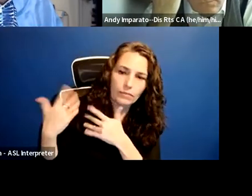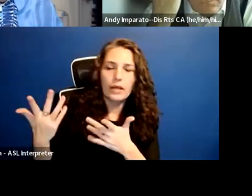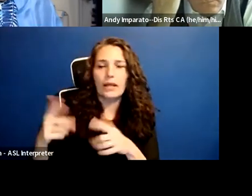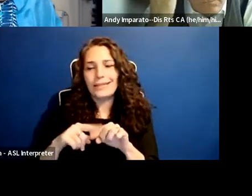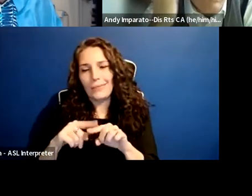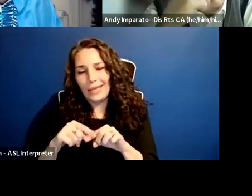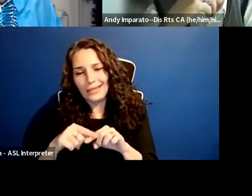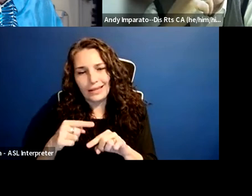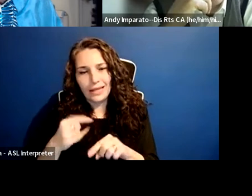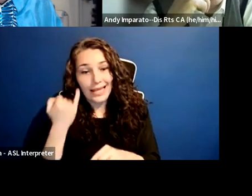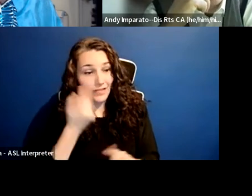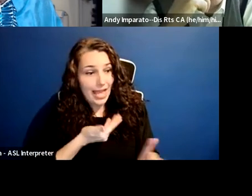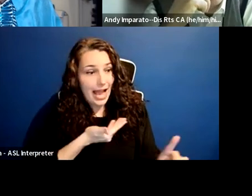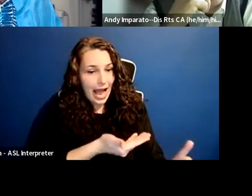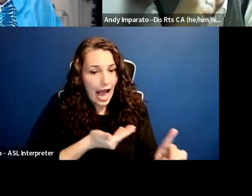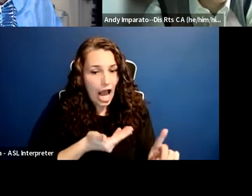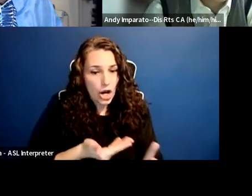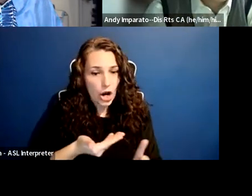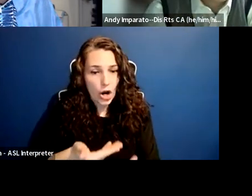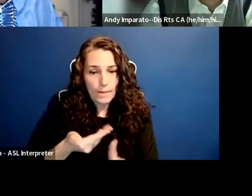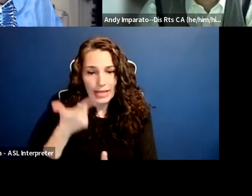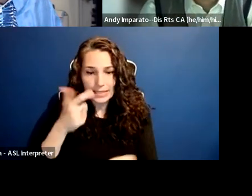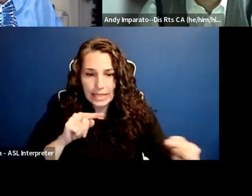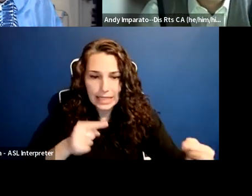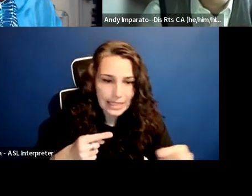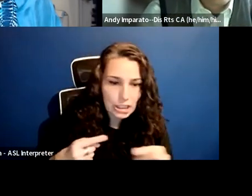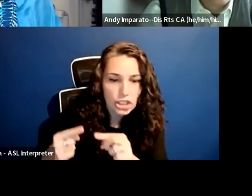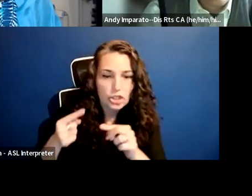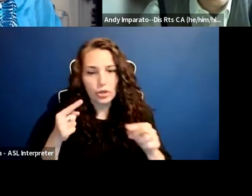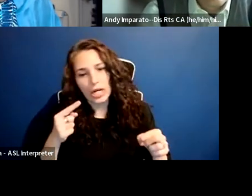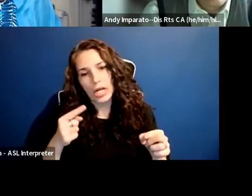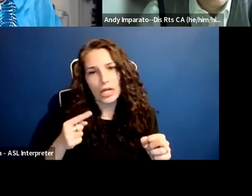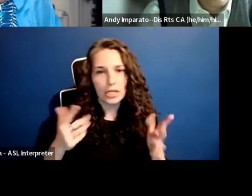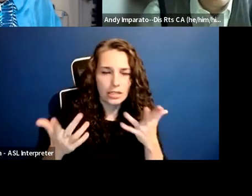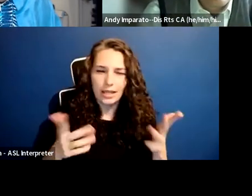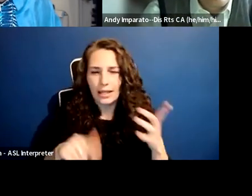So I think getting the labor unions to be able to, as they have been,